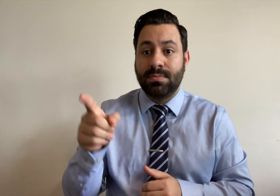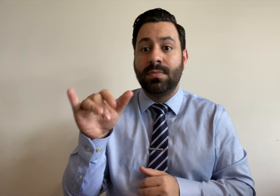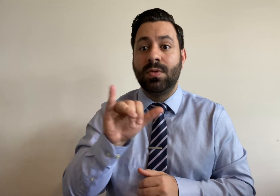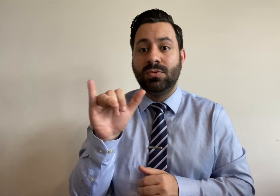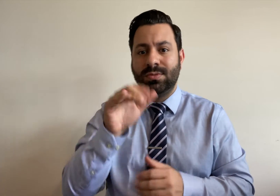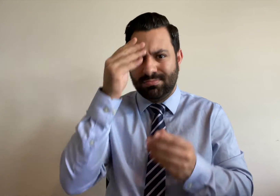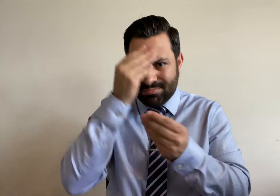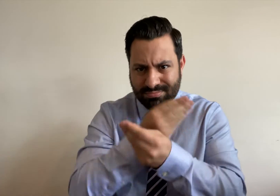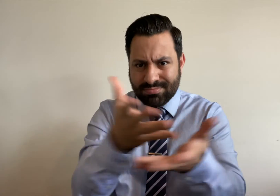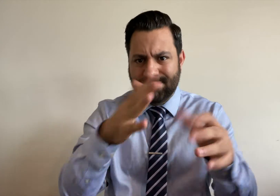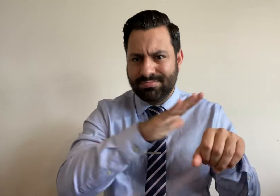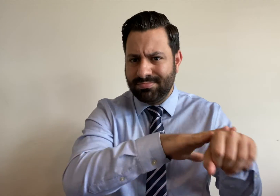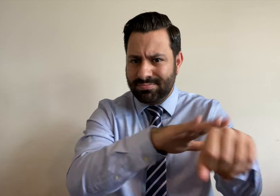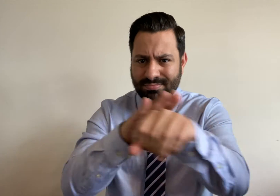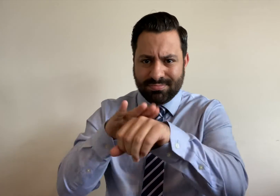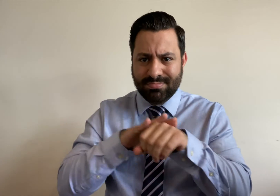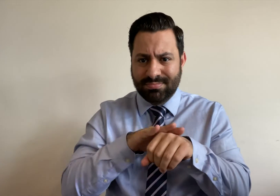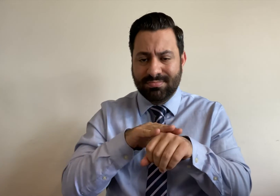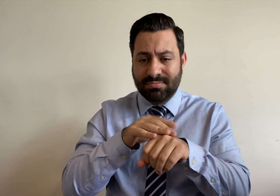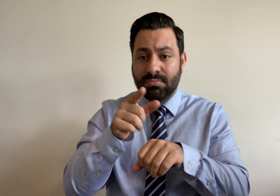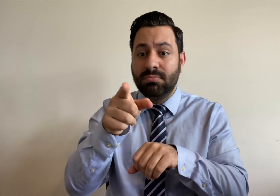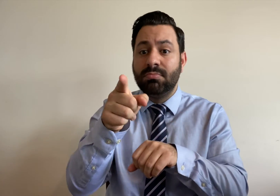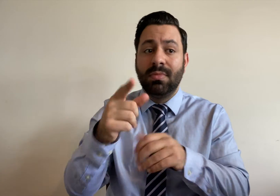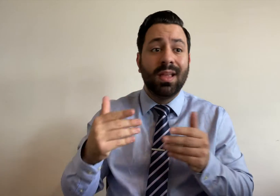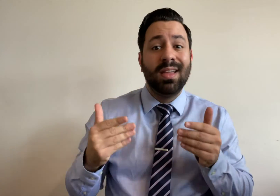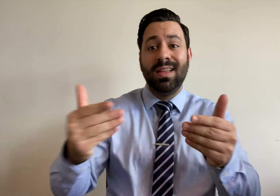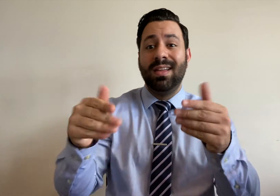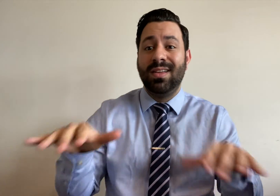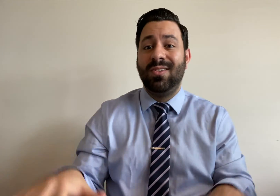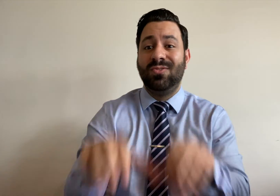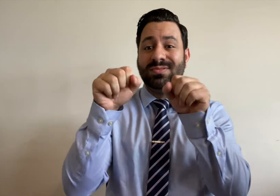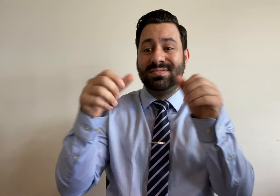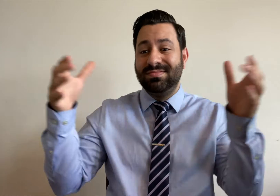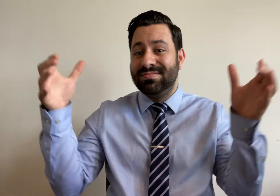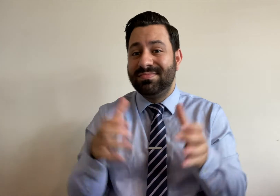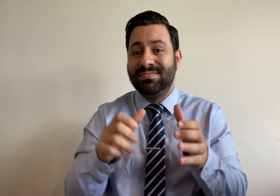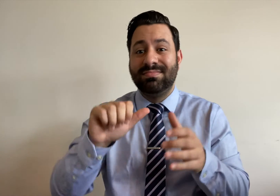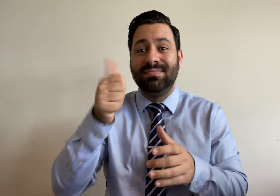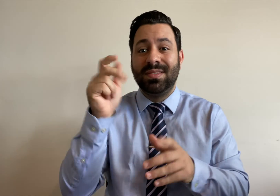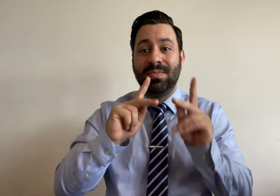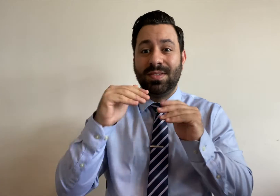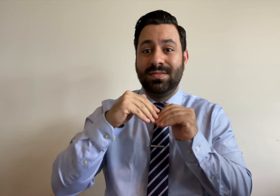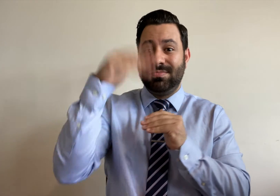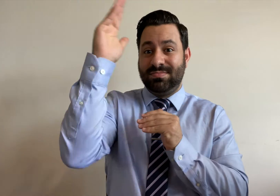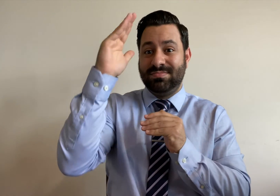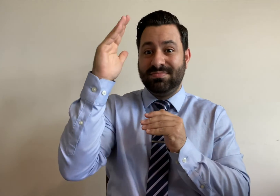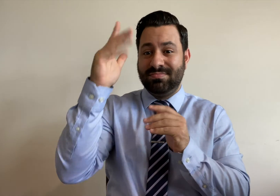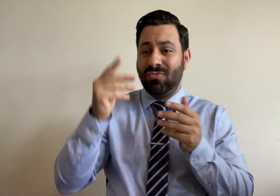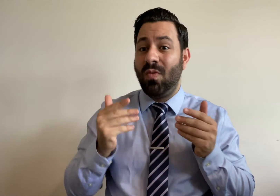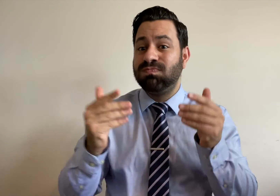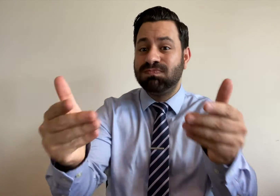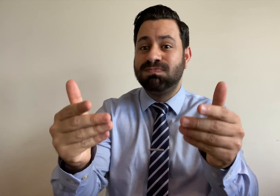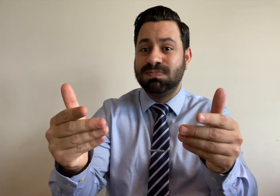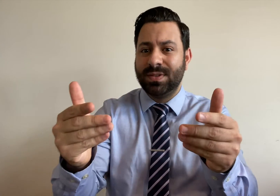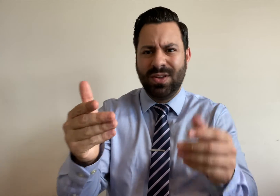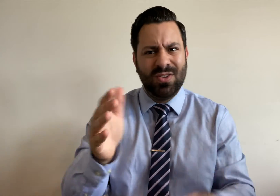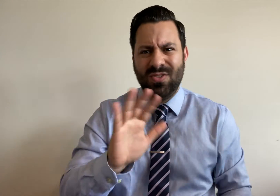Gatherings, including at home gatherings, must be under 10 people,